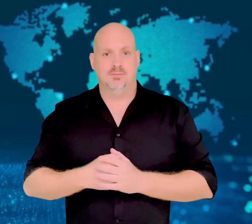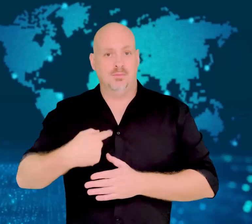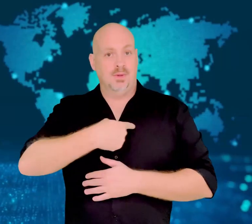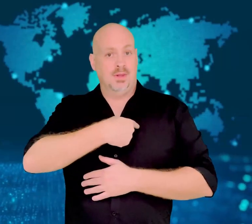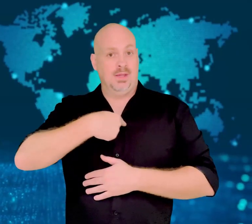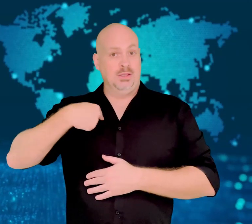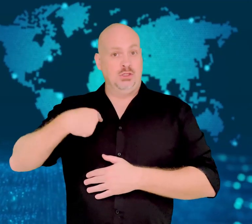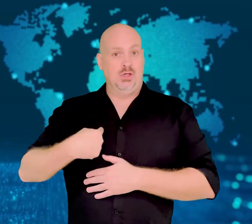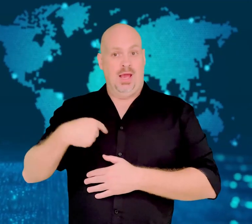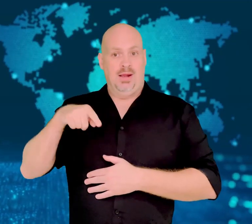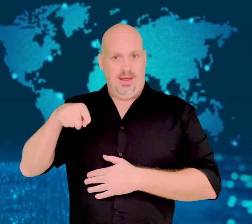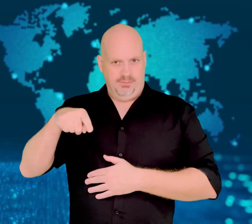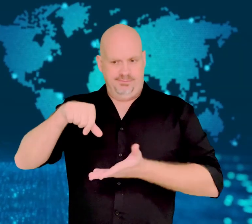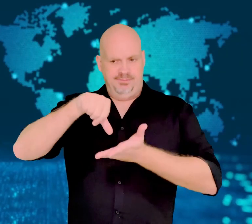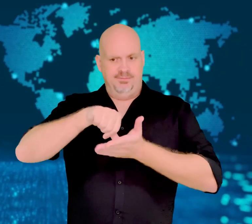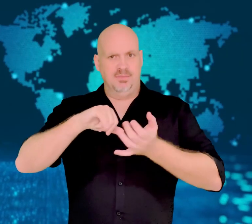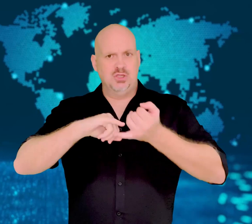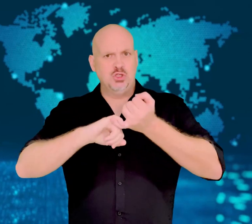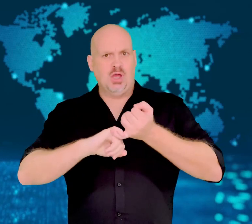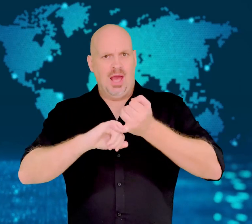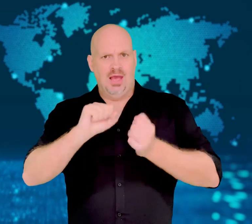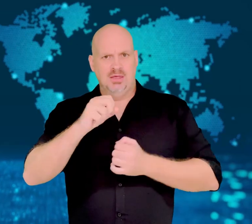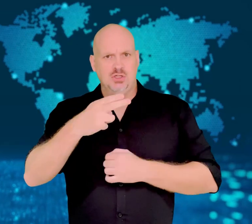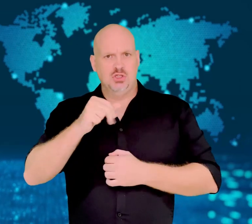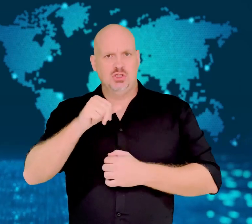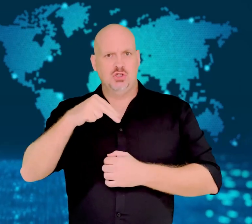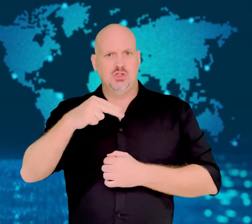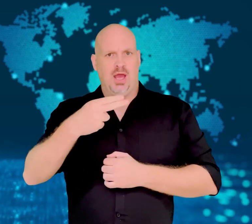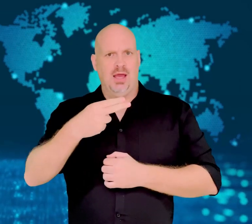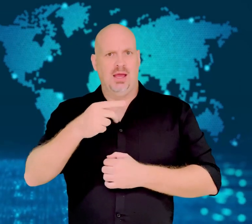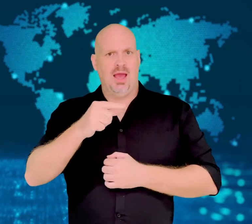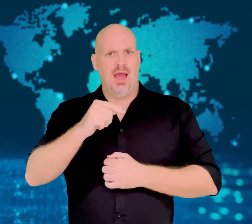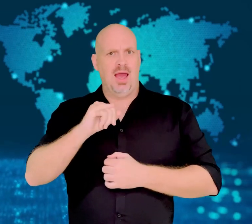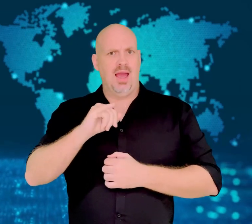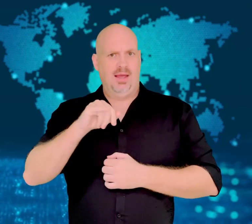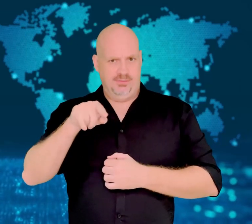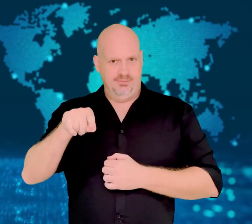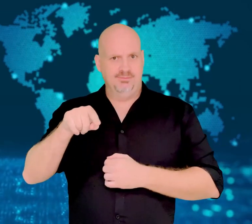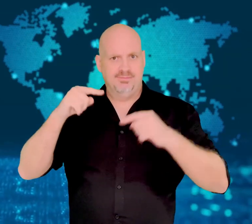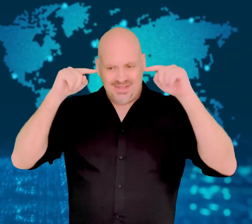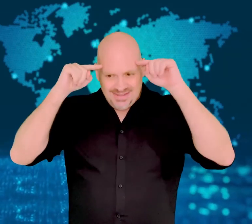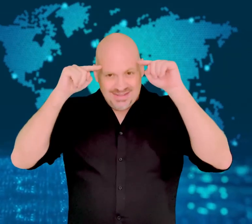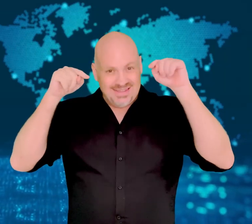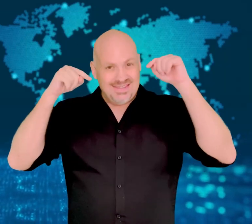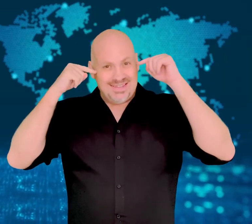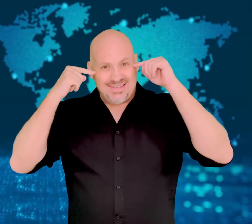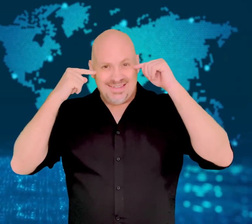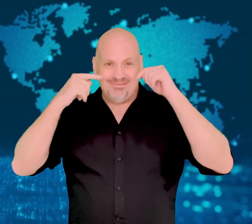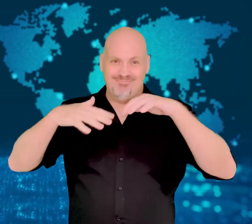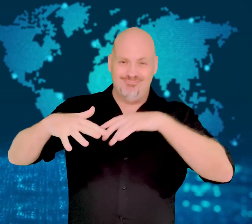[GAVIN]: The Shanghai Disney Resort in China is the most recent major venue